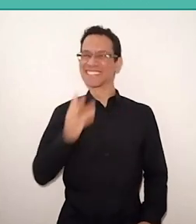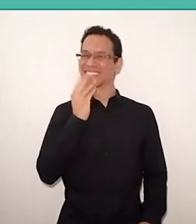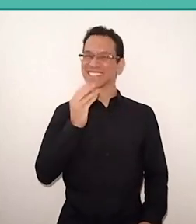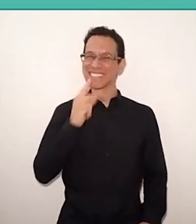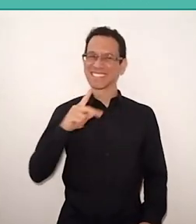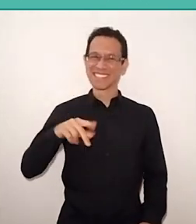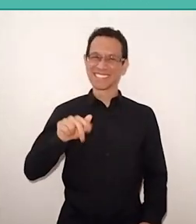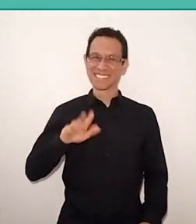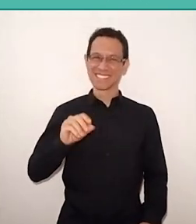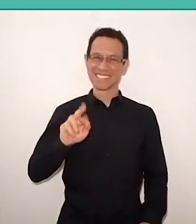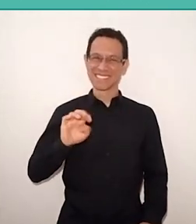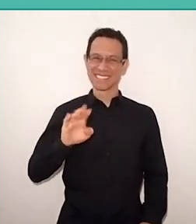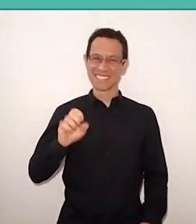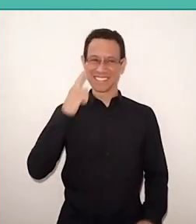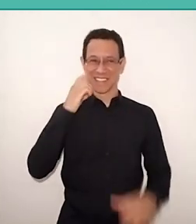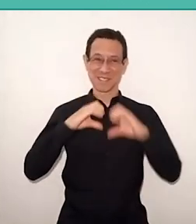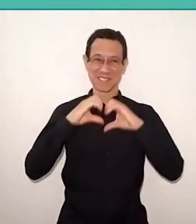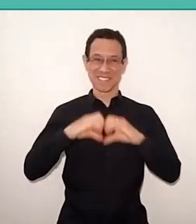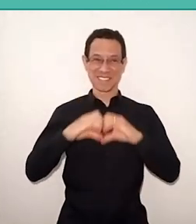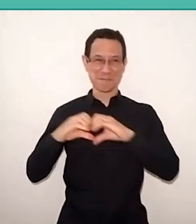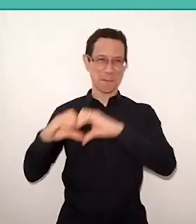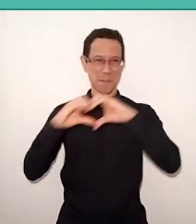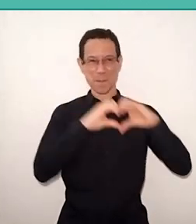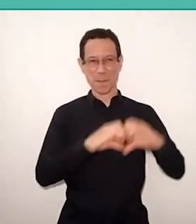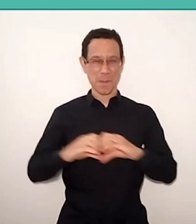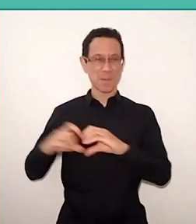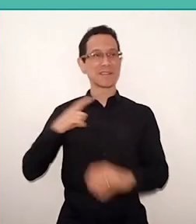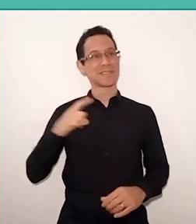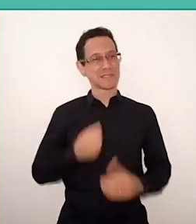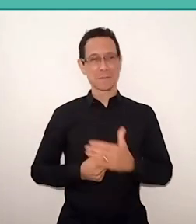arrived here many times, by my cell phone.